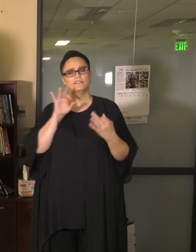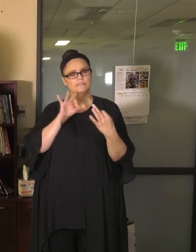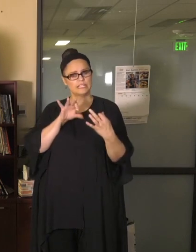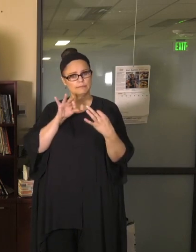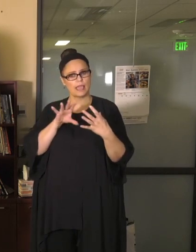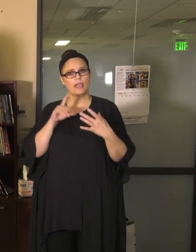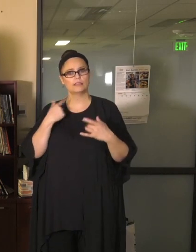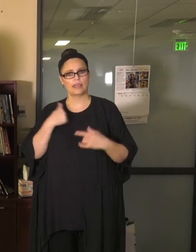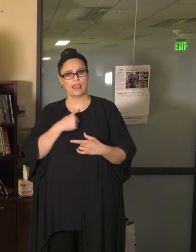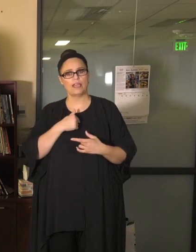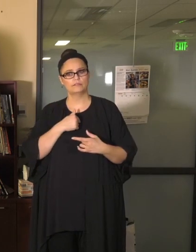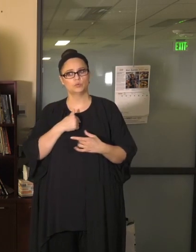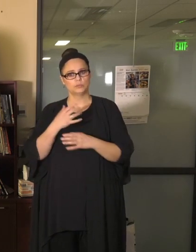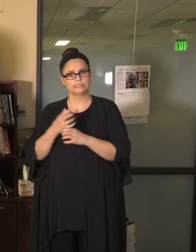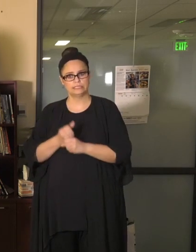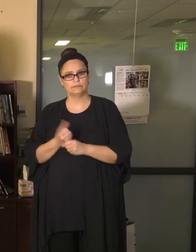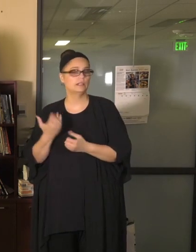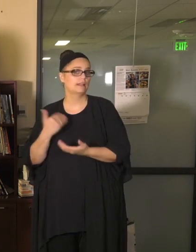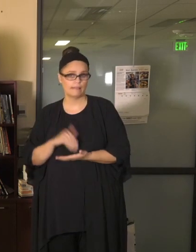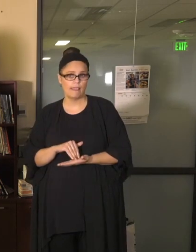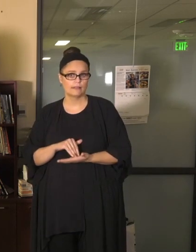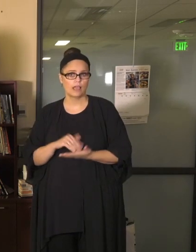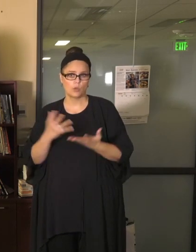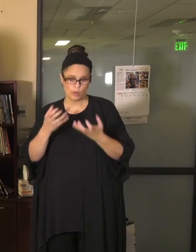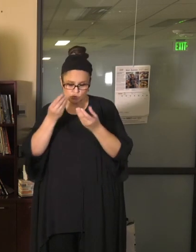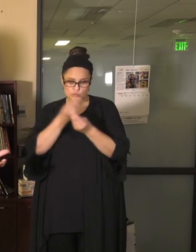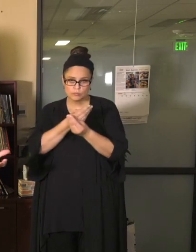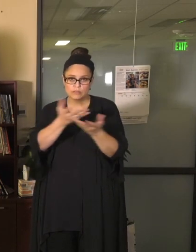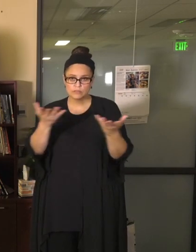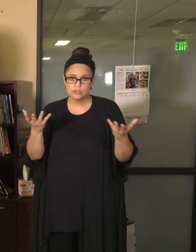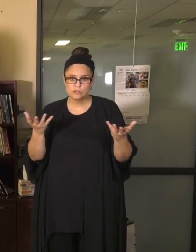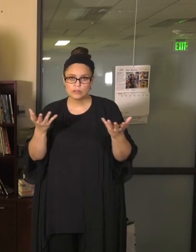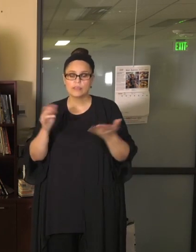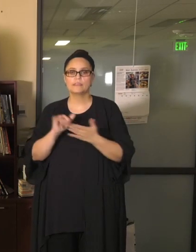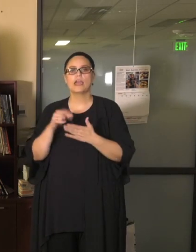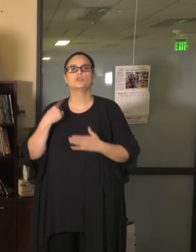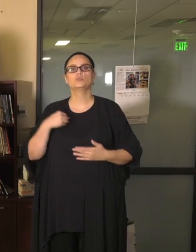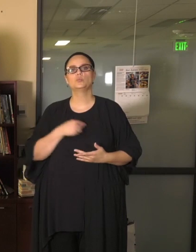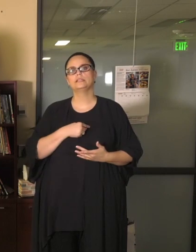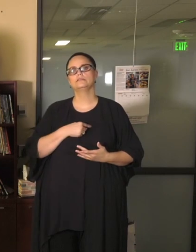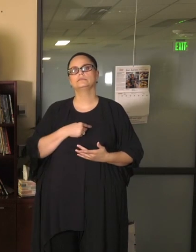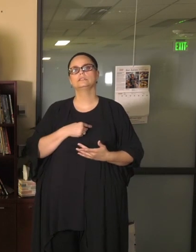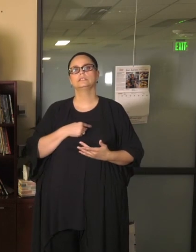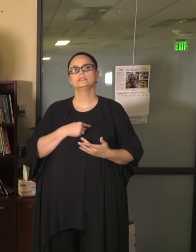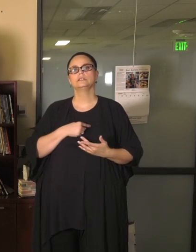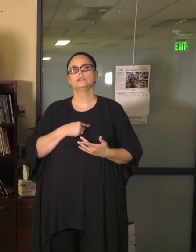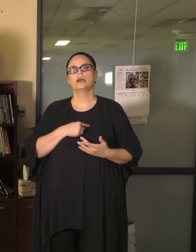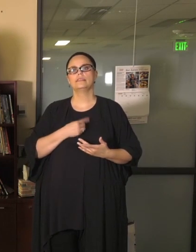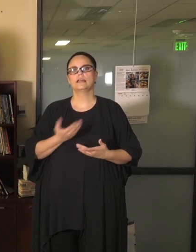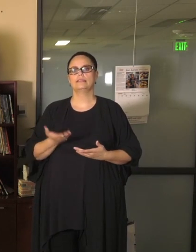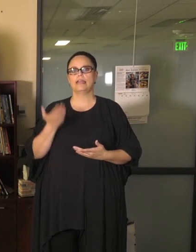and again, I'm trying to provide you information that we presented in the last week in eight hours of session with our Board